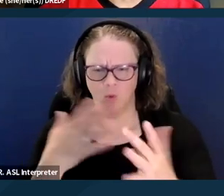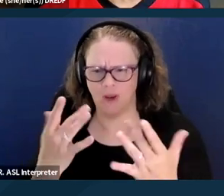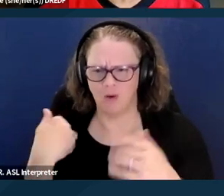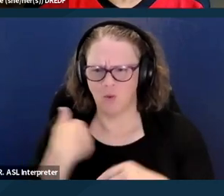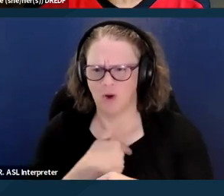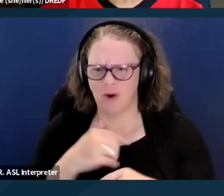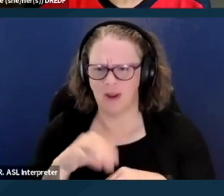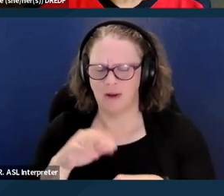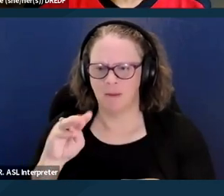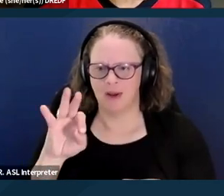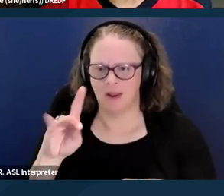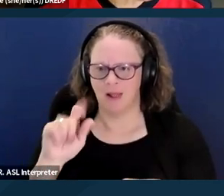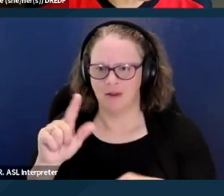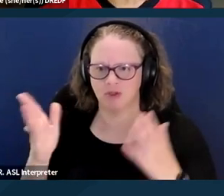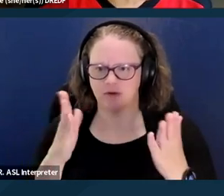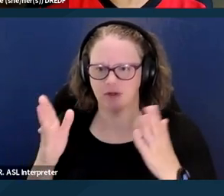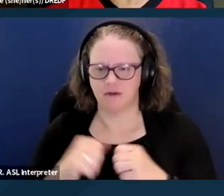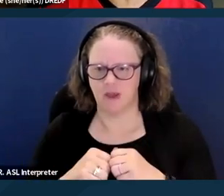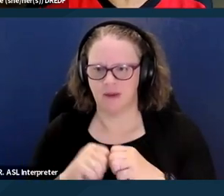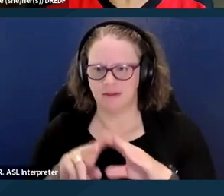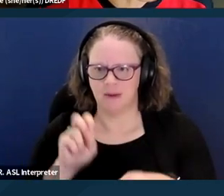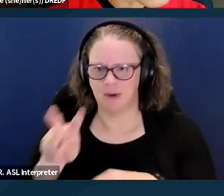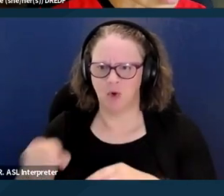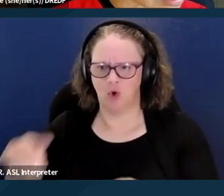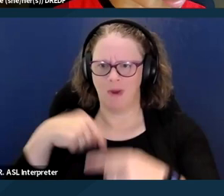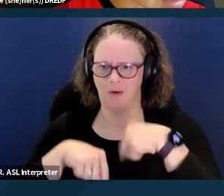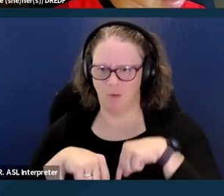Oh, I went past. Actually would like to go back one I think to the...